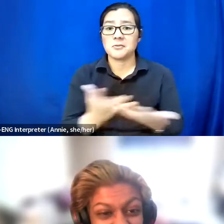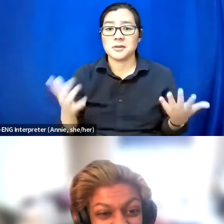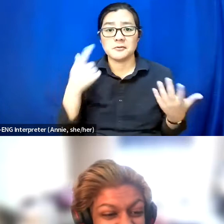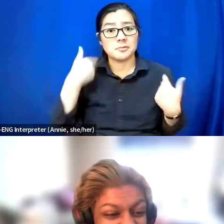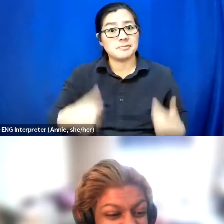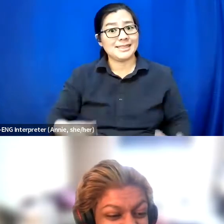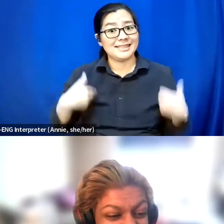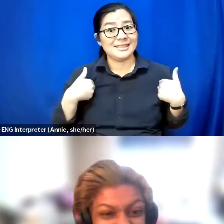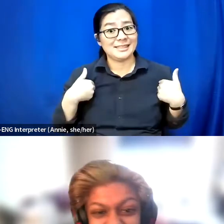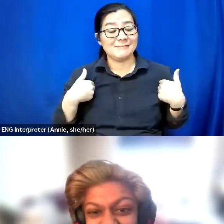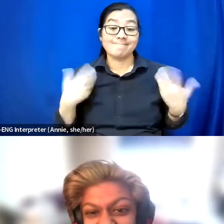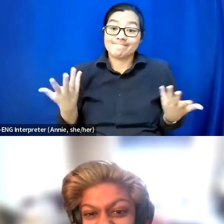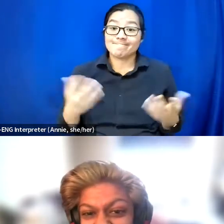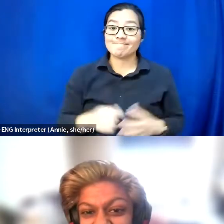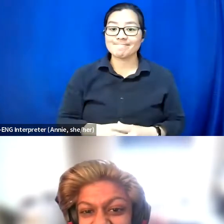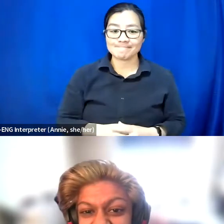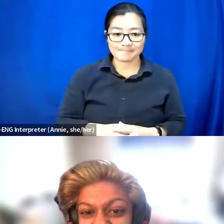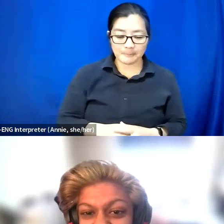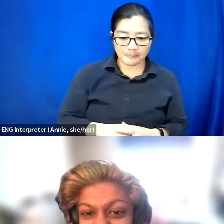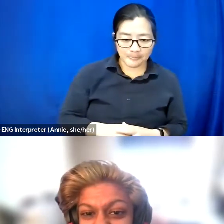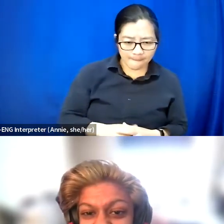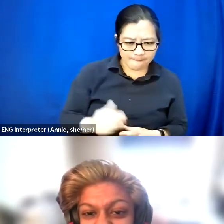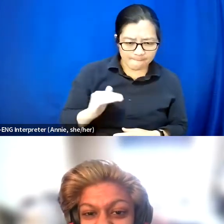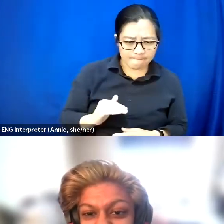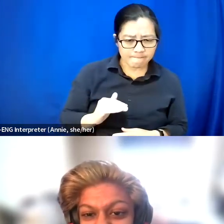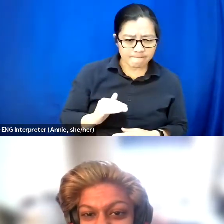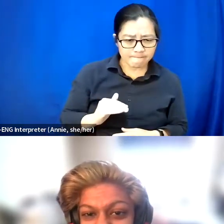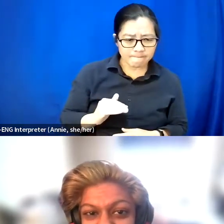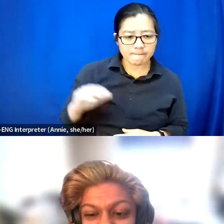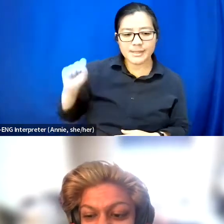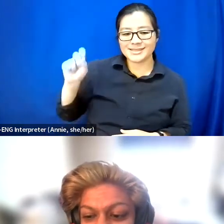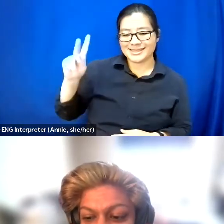End of thought. Awesome. This is Sky speaking.